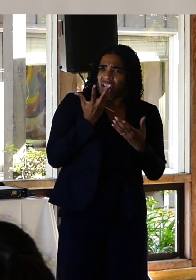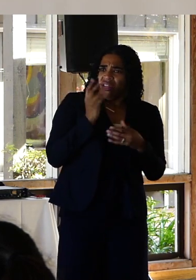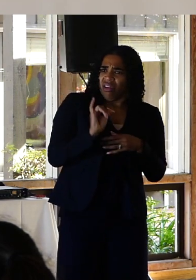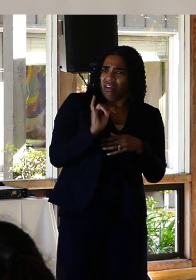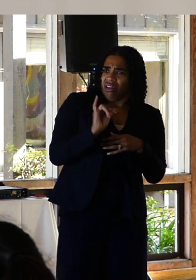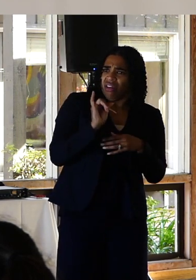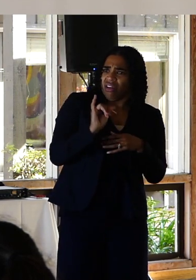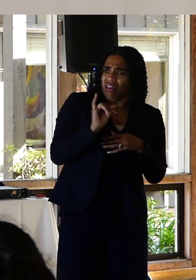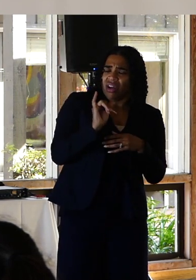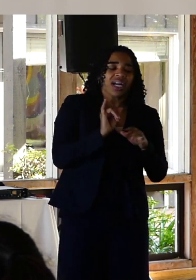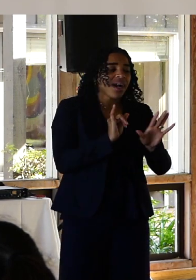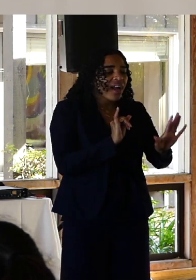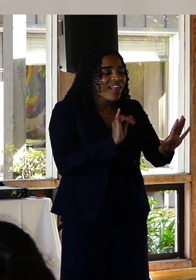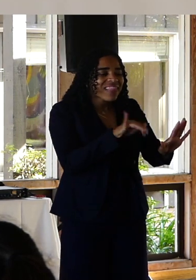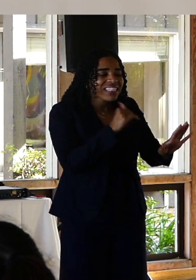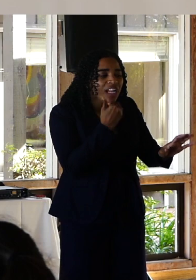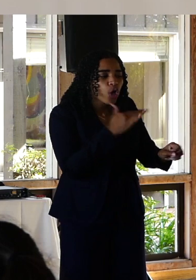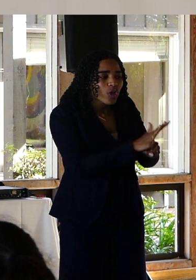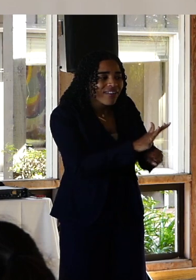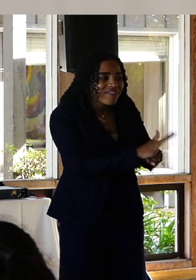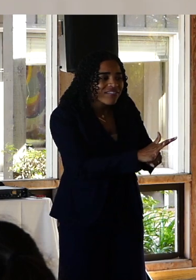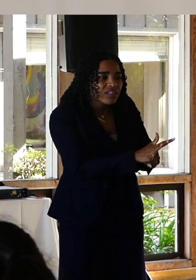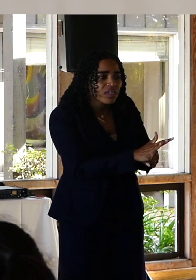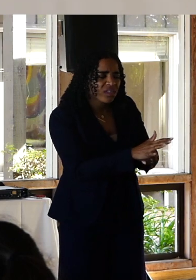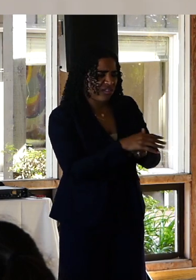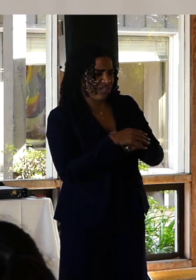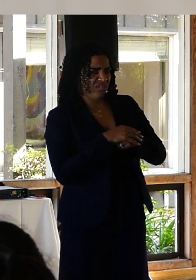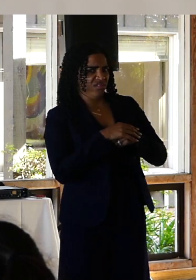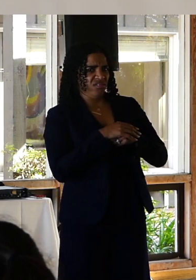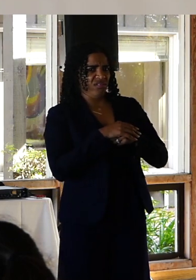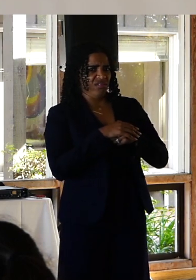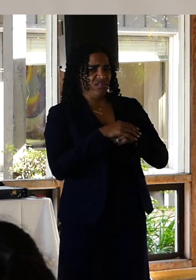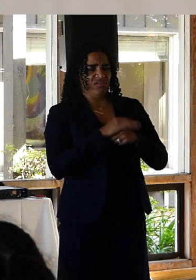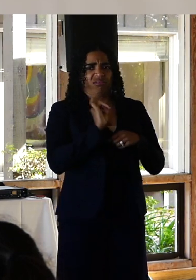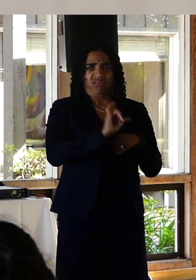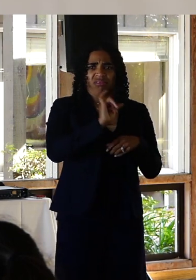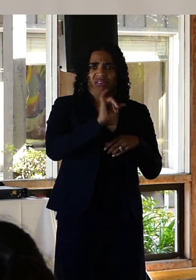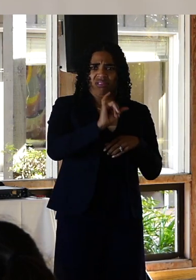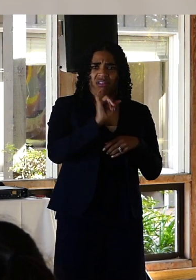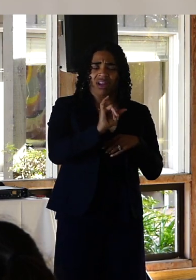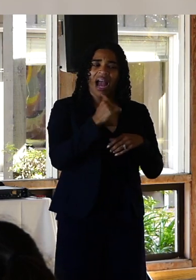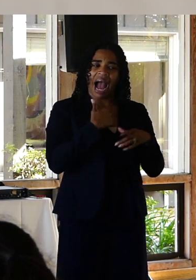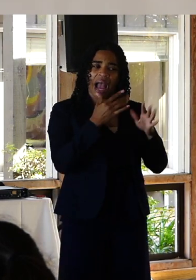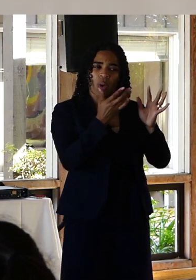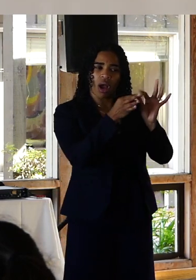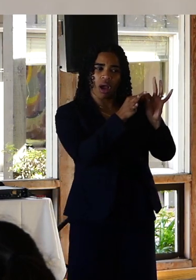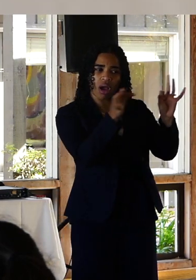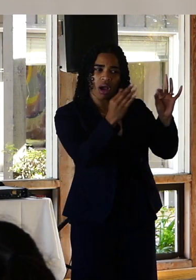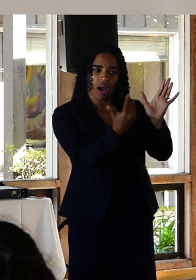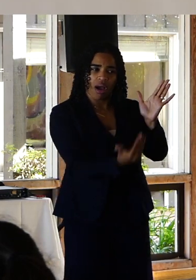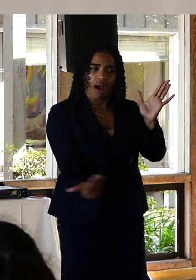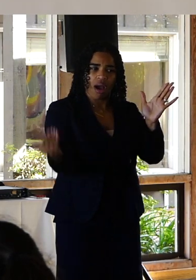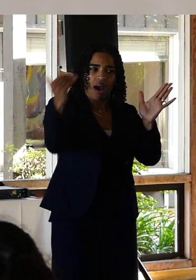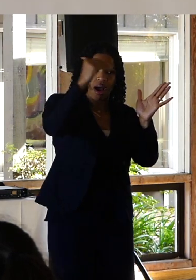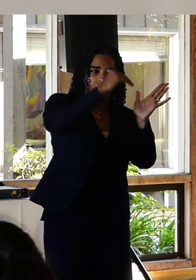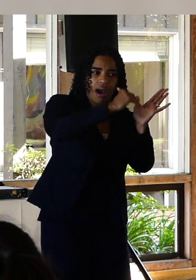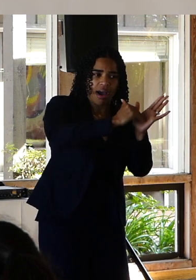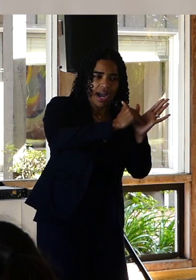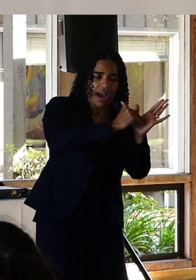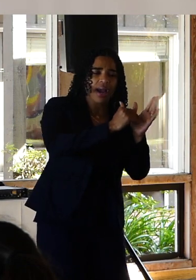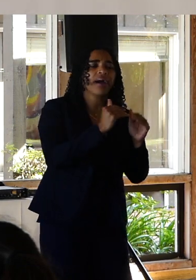me it wasn't good enough. And I want to use that to, kind of connect with